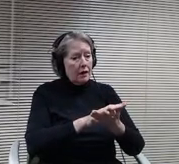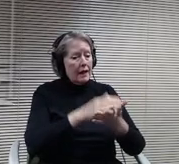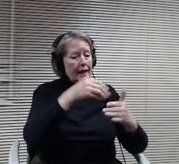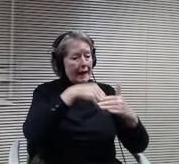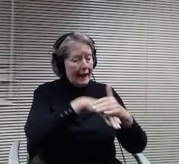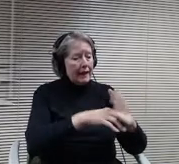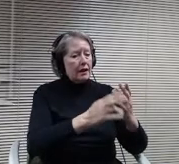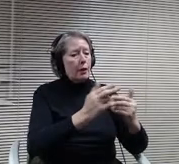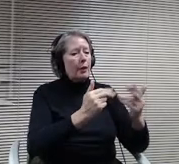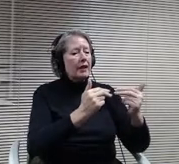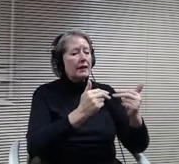required by the students?